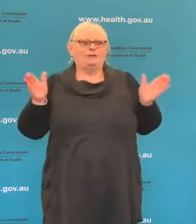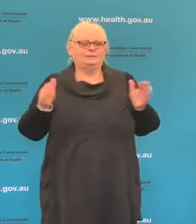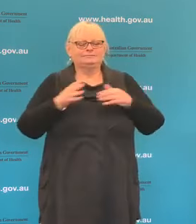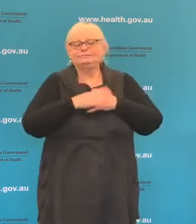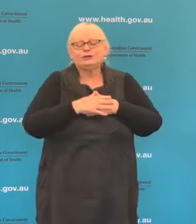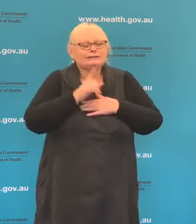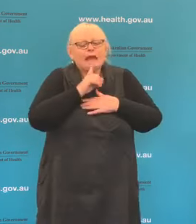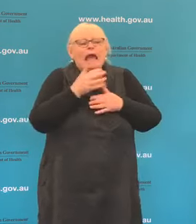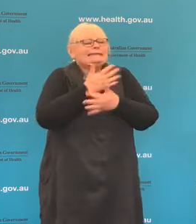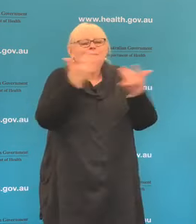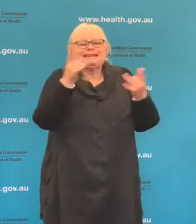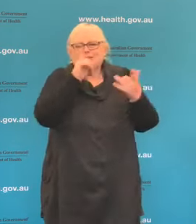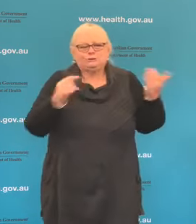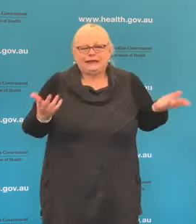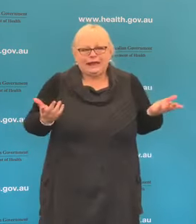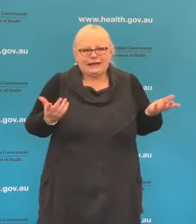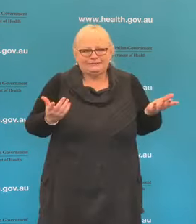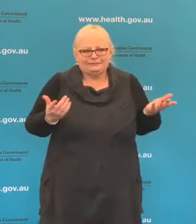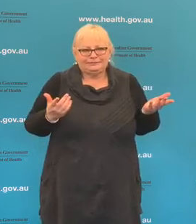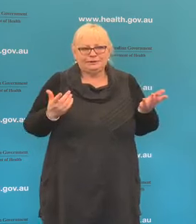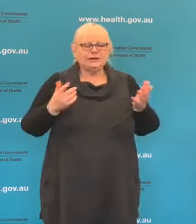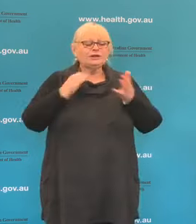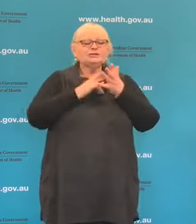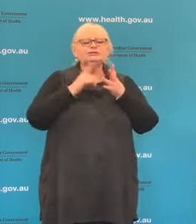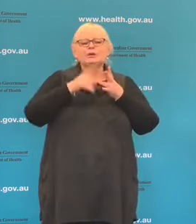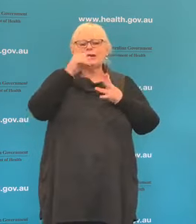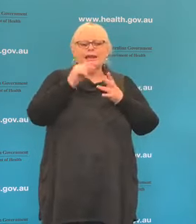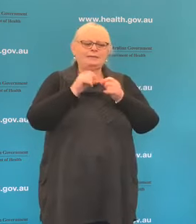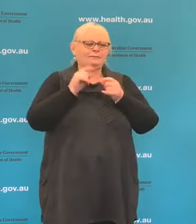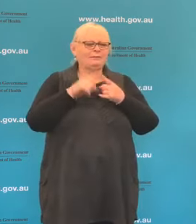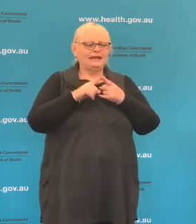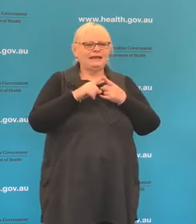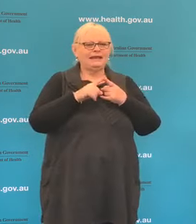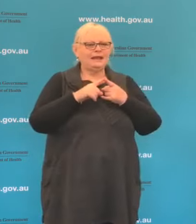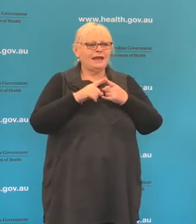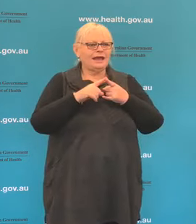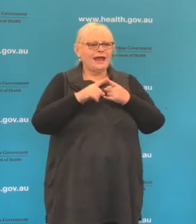possible to download the app for it to be as as widespread as possible so that